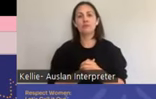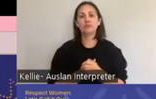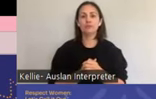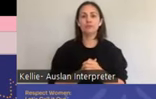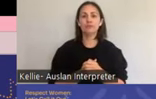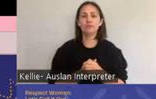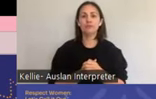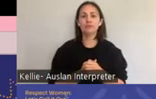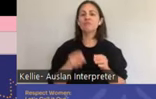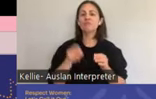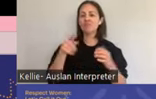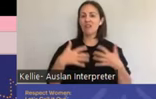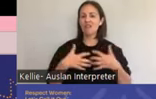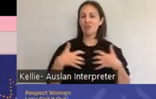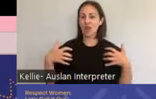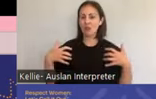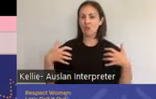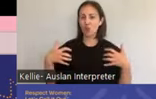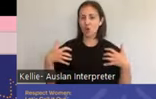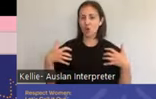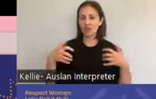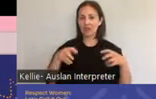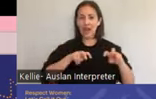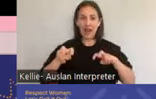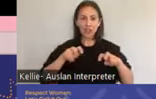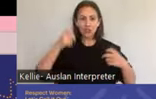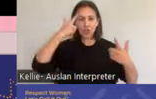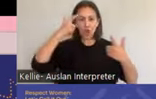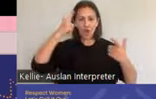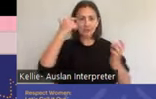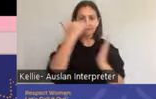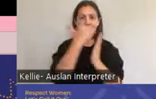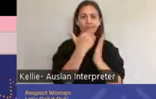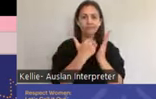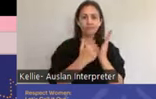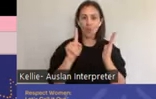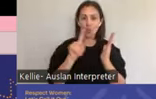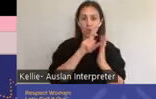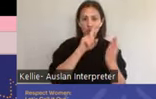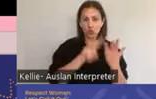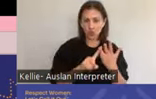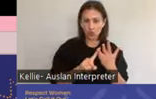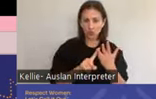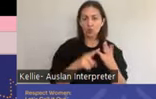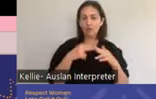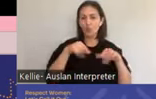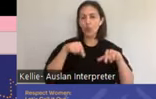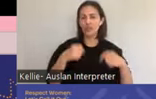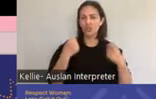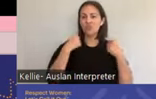There is a proposed list of actions throughout the document as well as an outcomes framework. The outcomes framework presents a high level